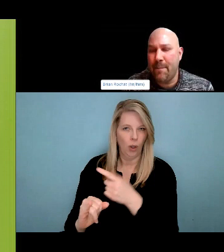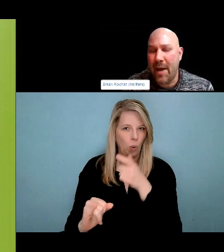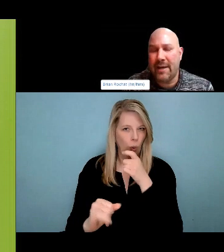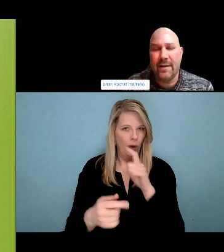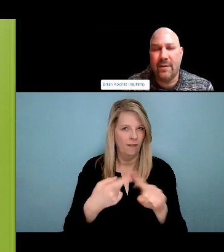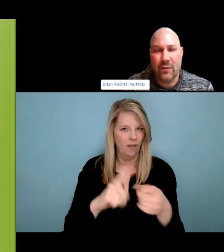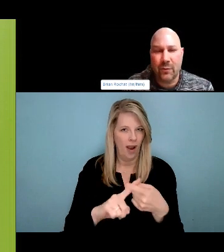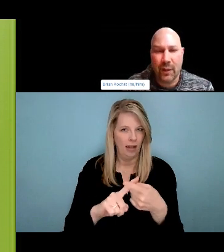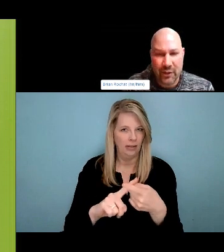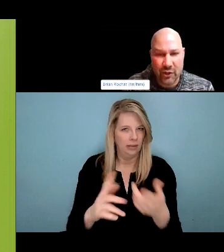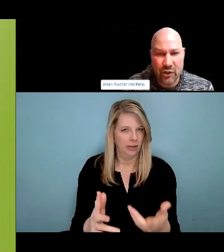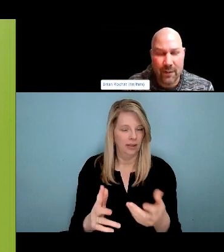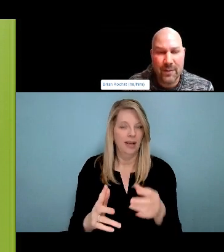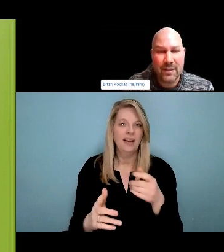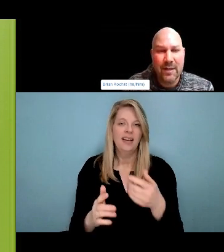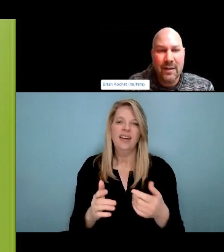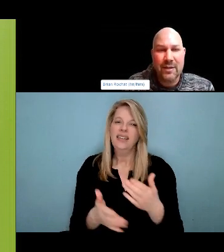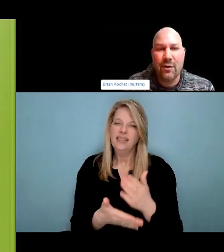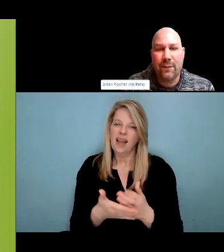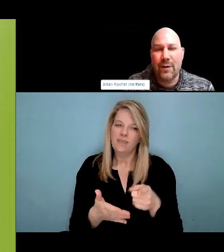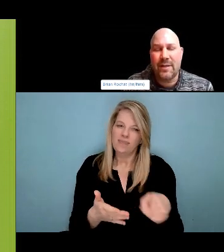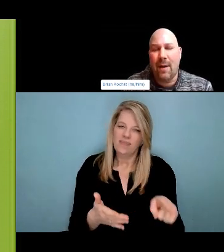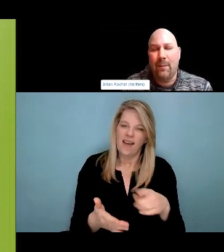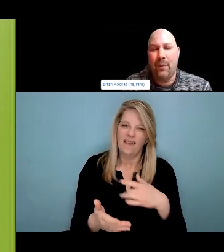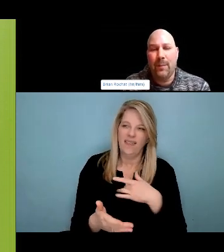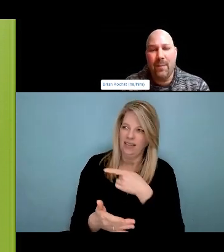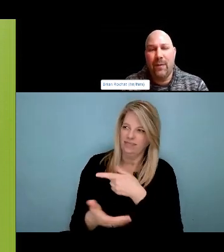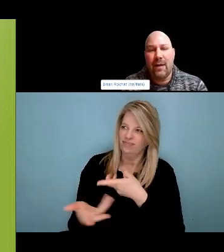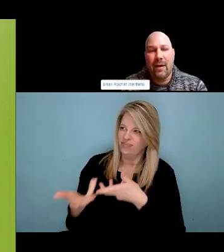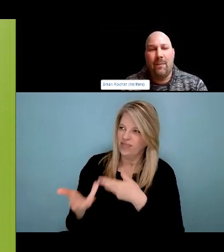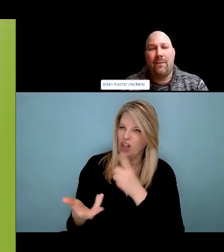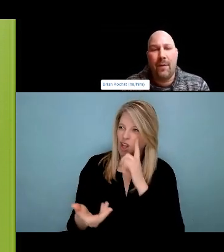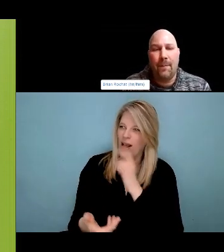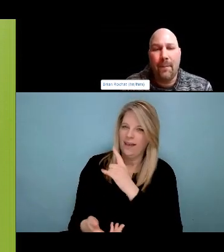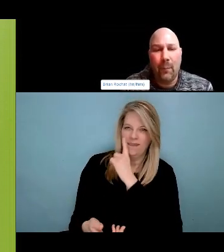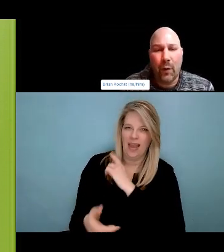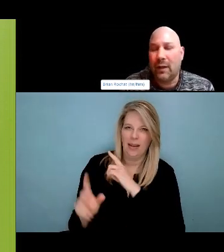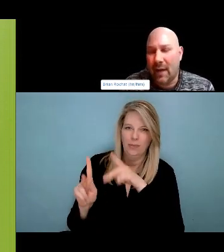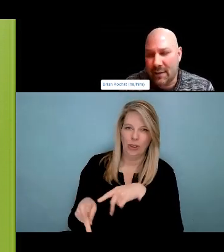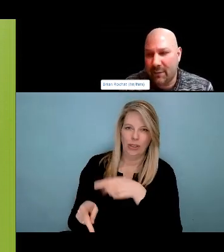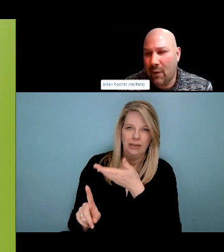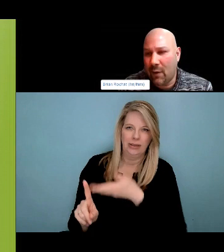and how they want to. Yes, absolutely. Okay. Thank you. Okay, let's carry on. No